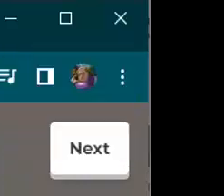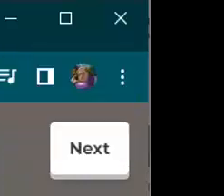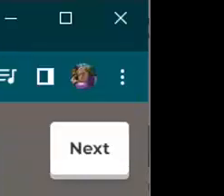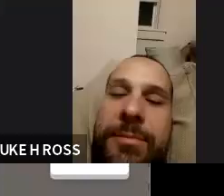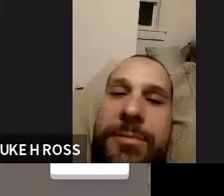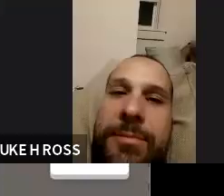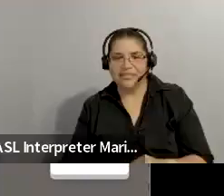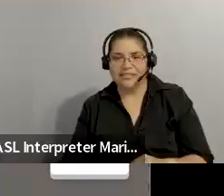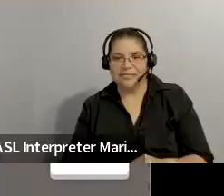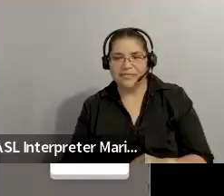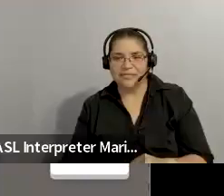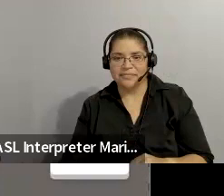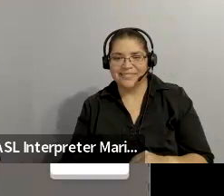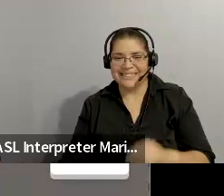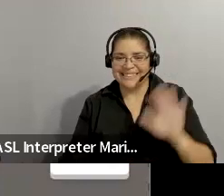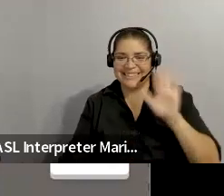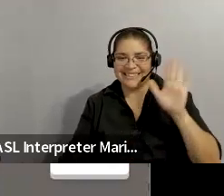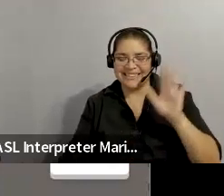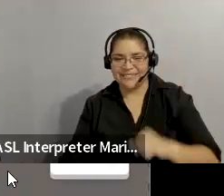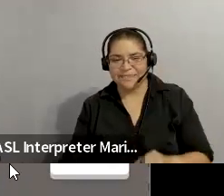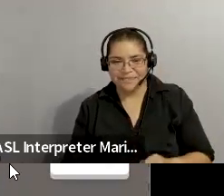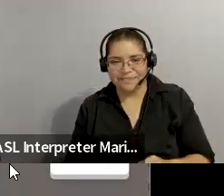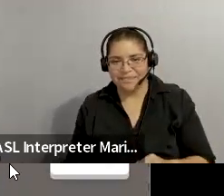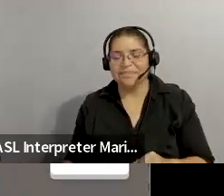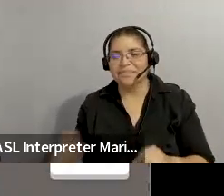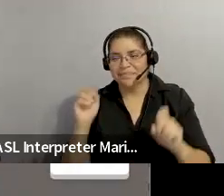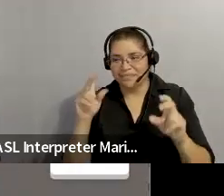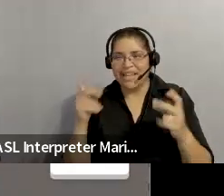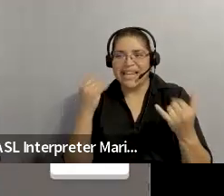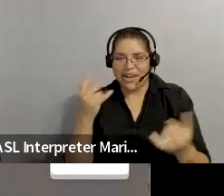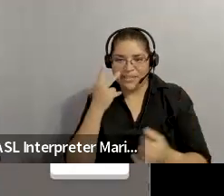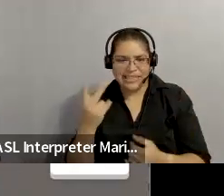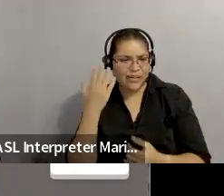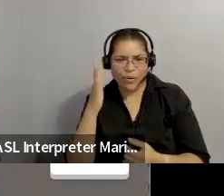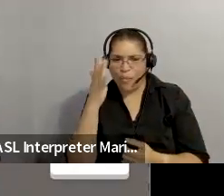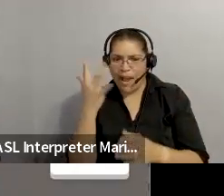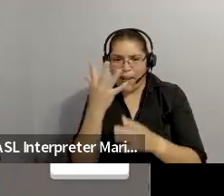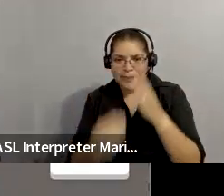: I feel like there is not an interpreter spotlighted, should there be?